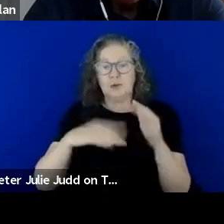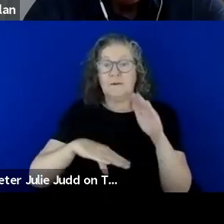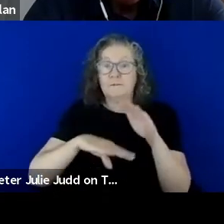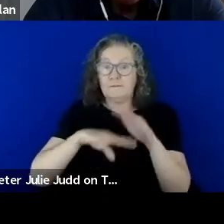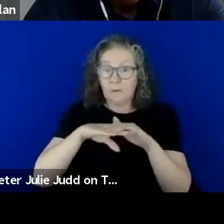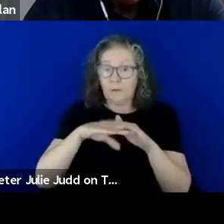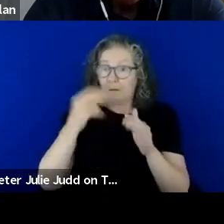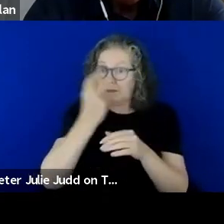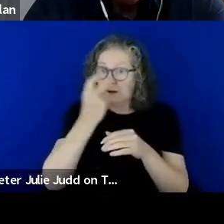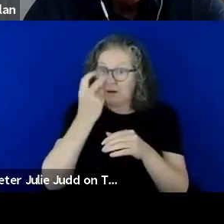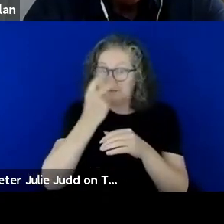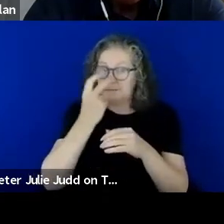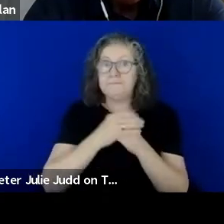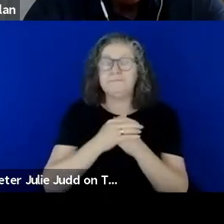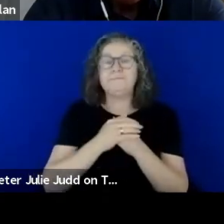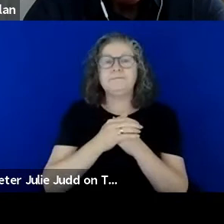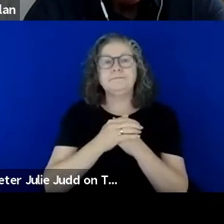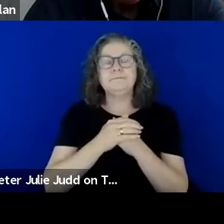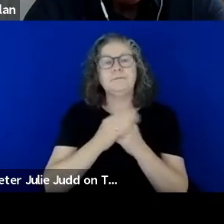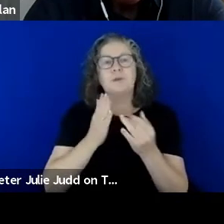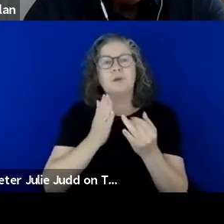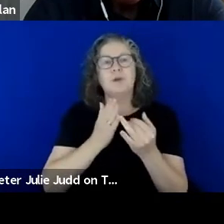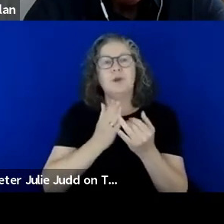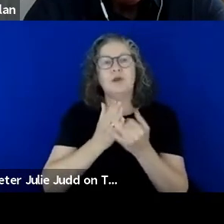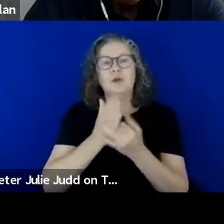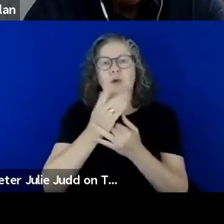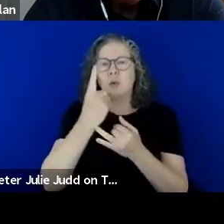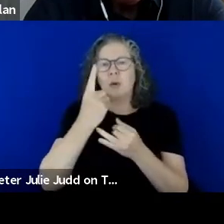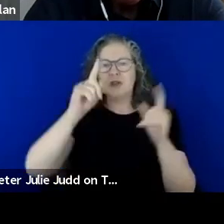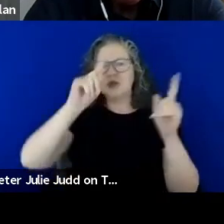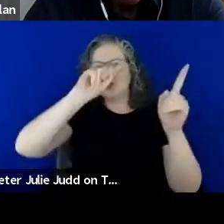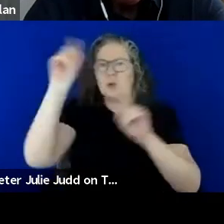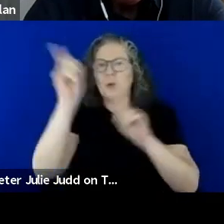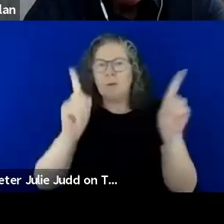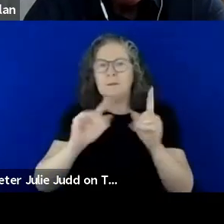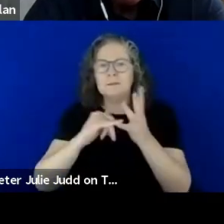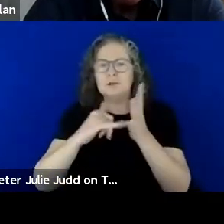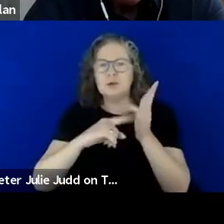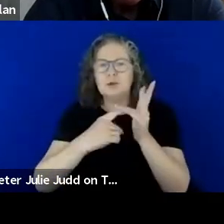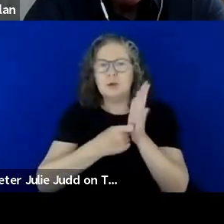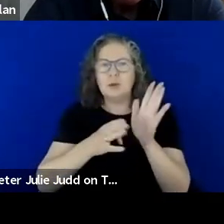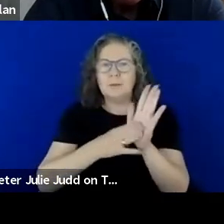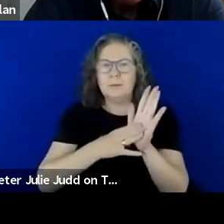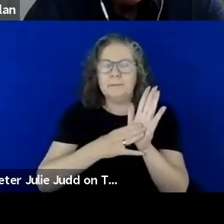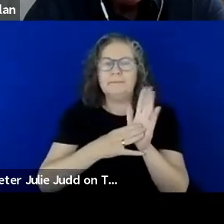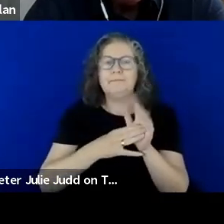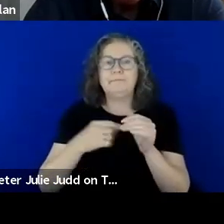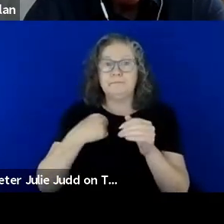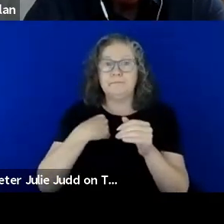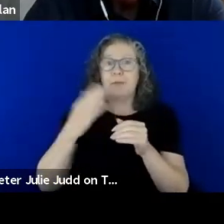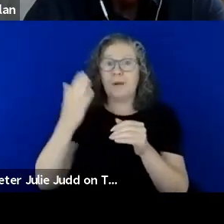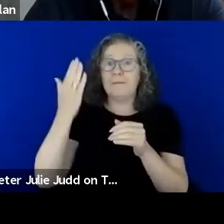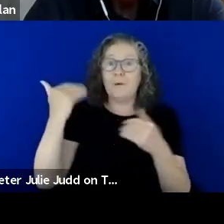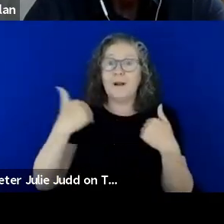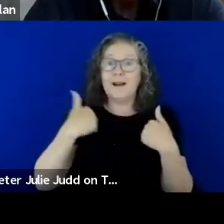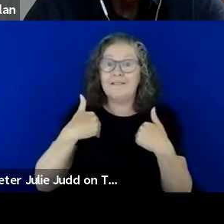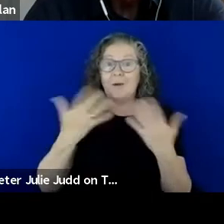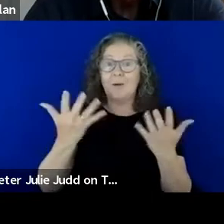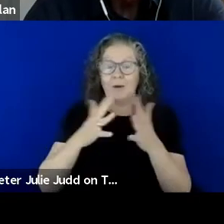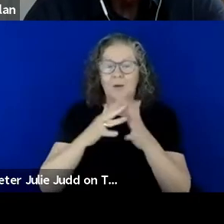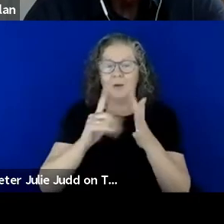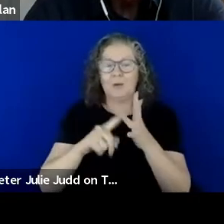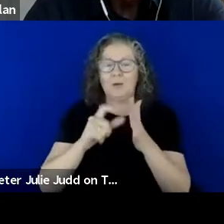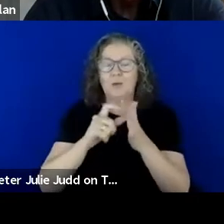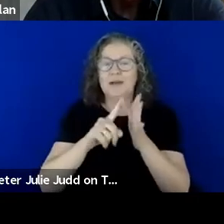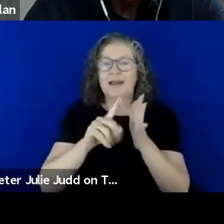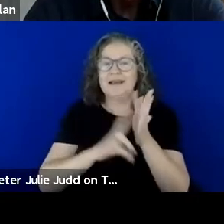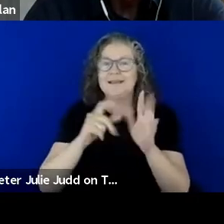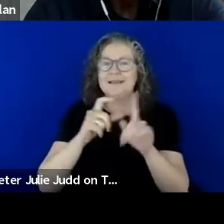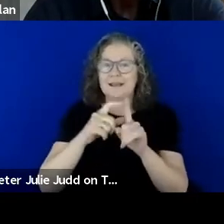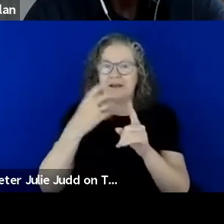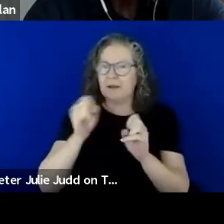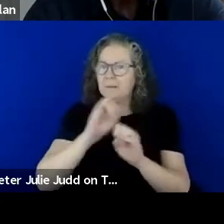was through a storm. I previously lived in Woodend and we had this horrific storm came and I was